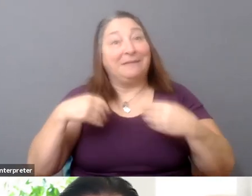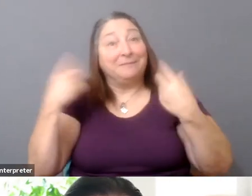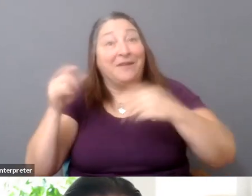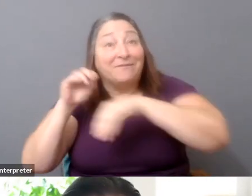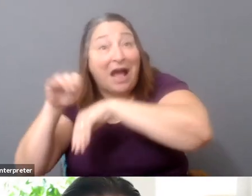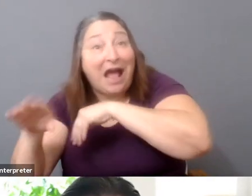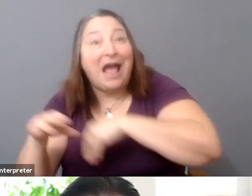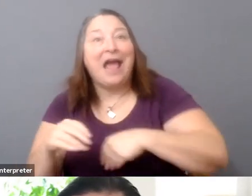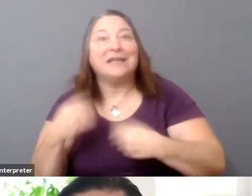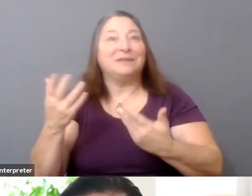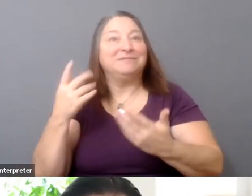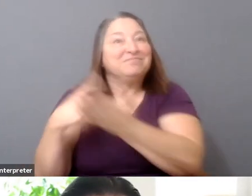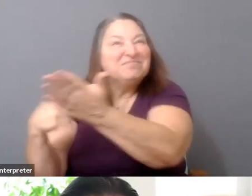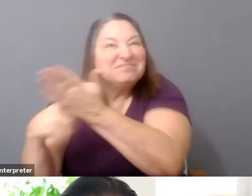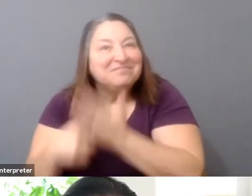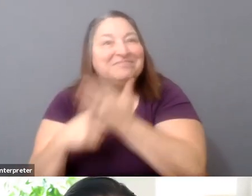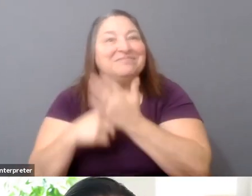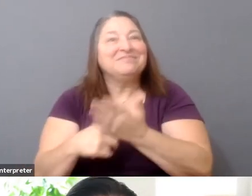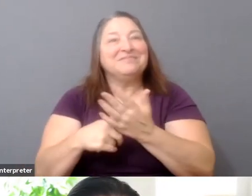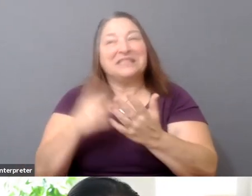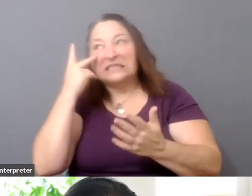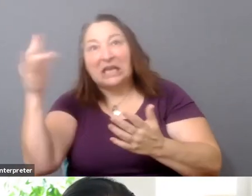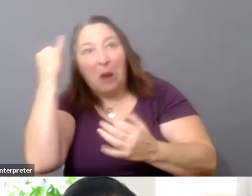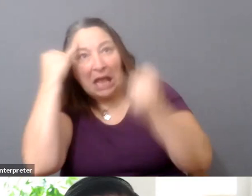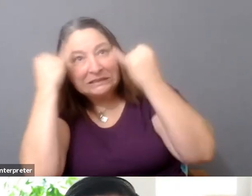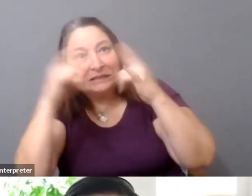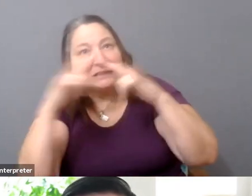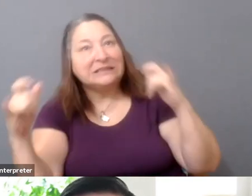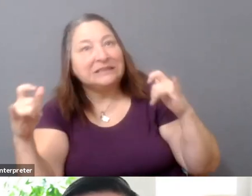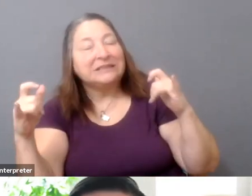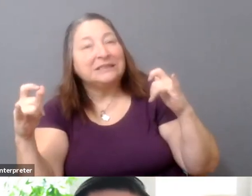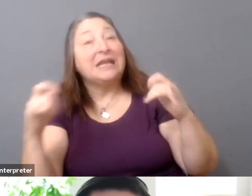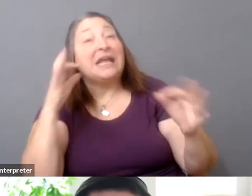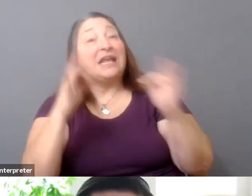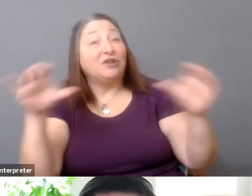not even understand or imagine. But if you do that, you're setting yourself up for success.